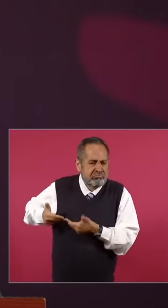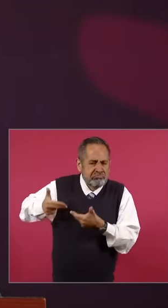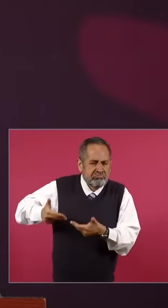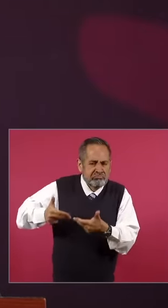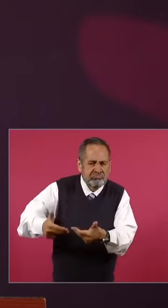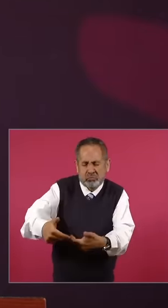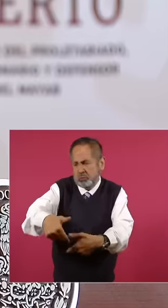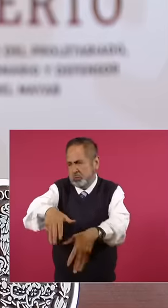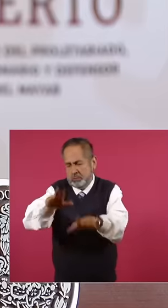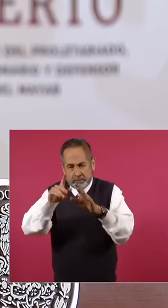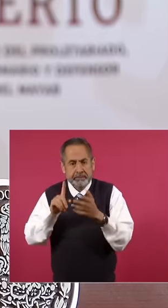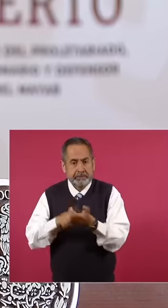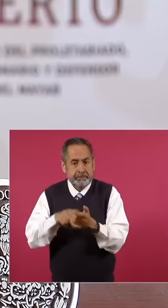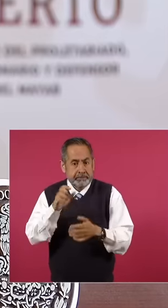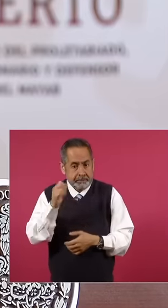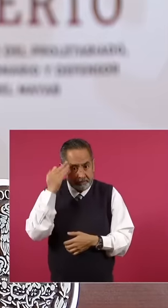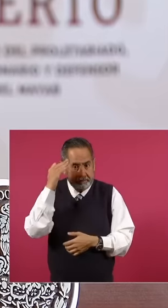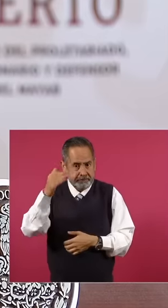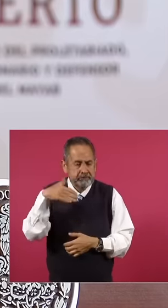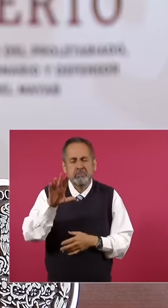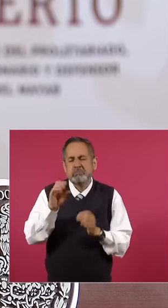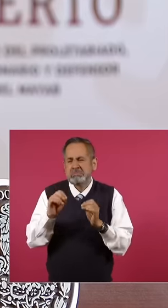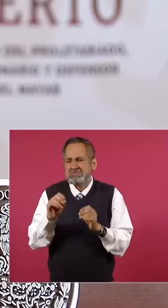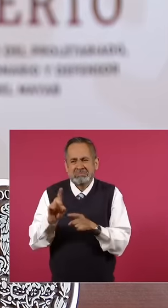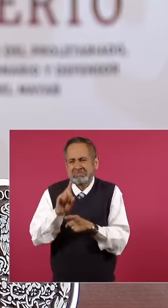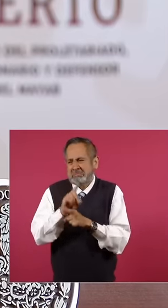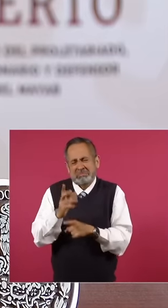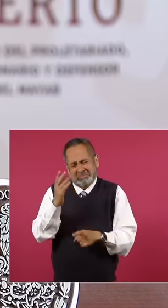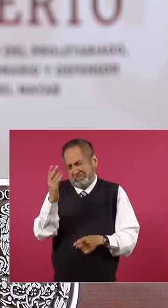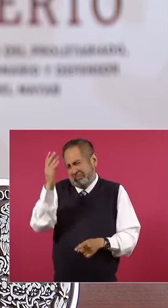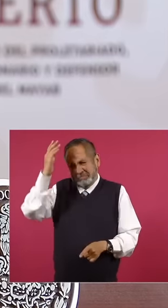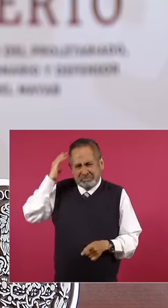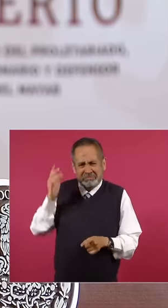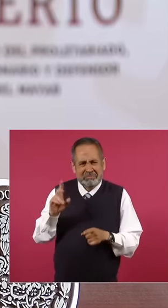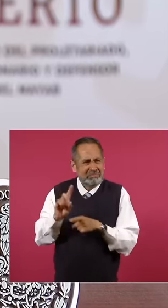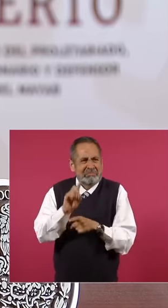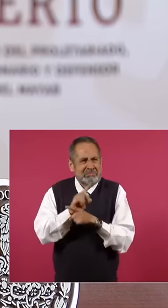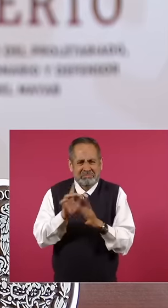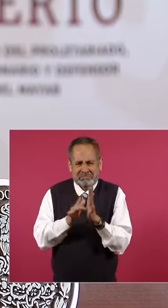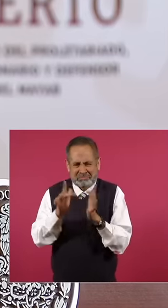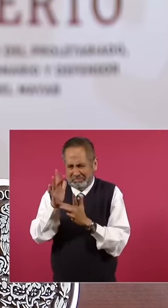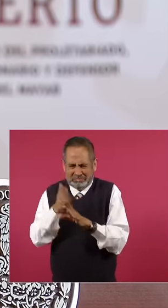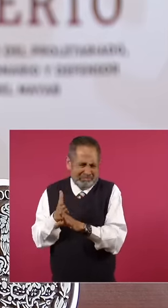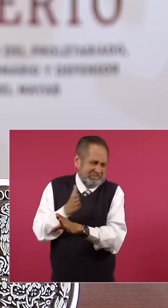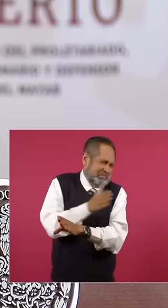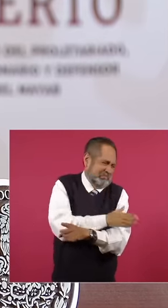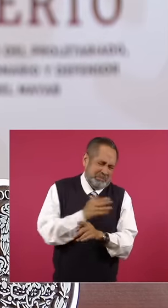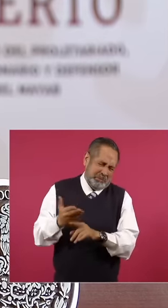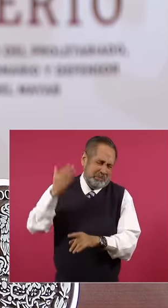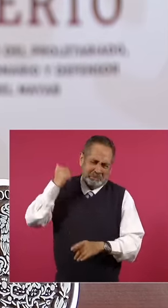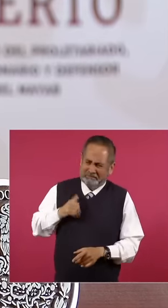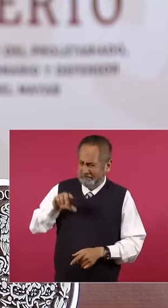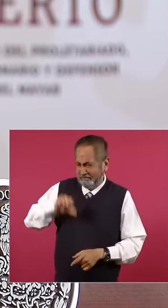our era What do they call it or before Christ it is it is very obvious it is it is evident eh, I believe that